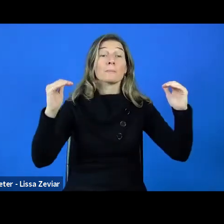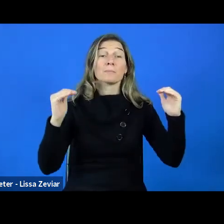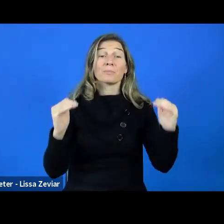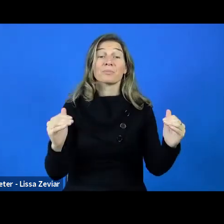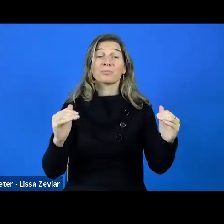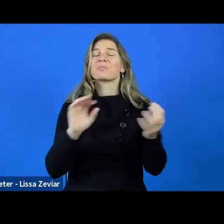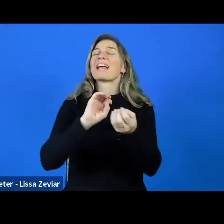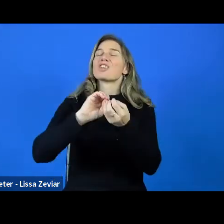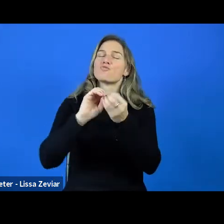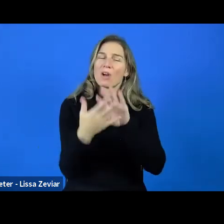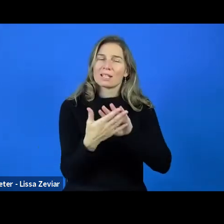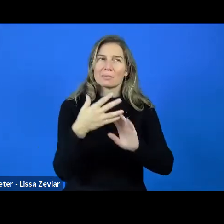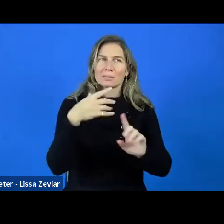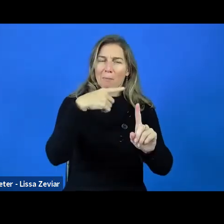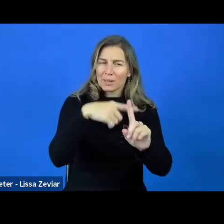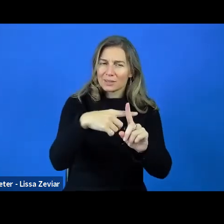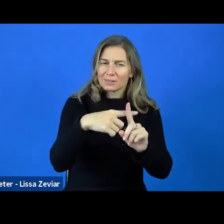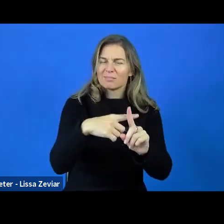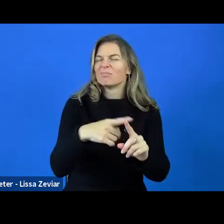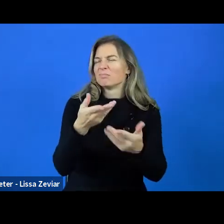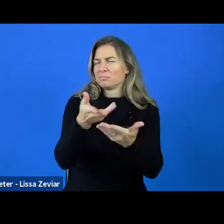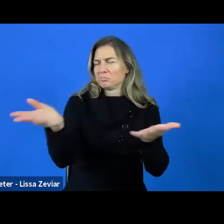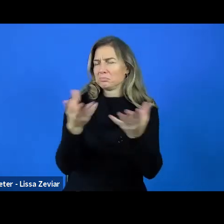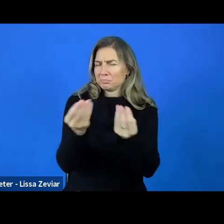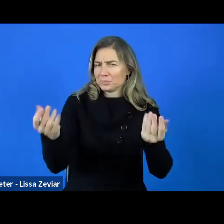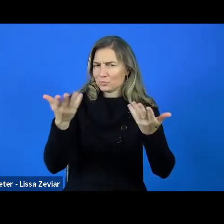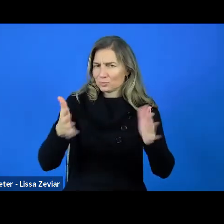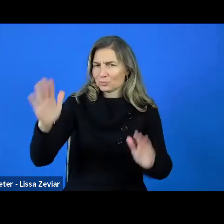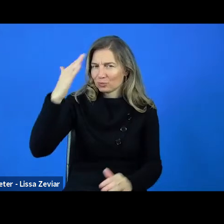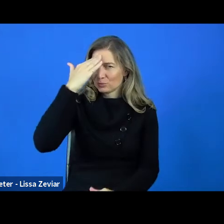It's Erasmus+, probably most of you know it. It's about education.